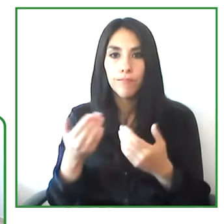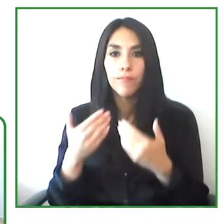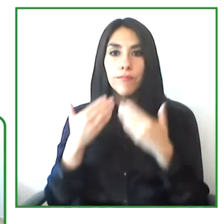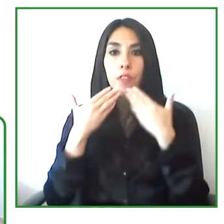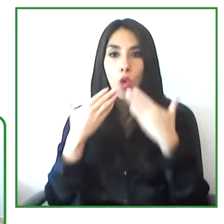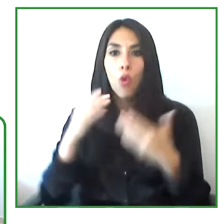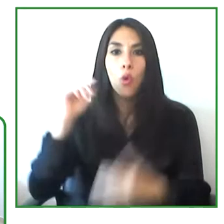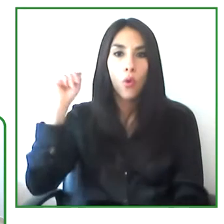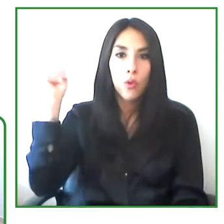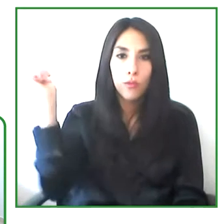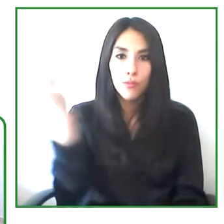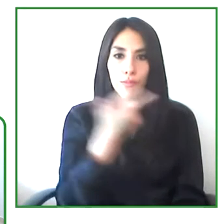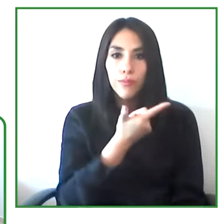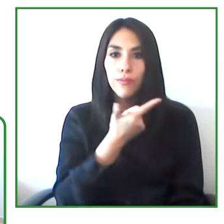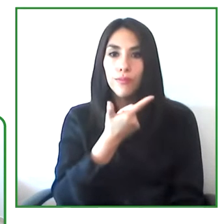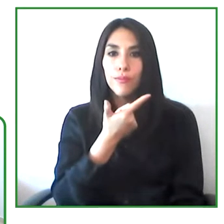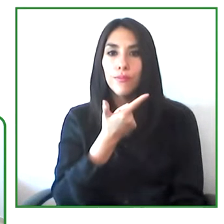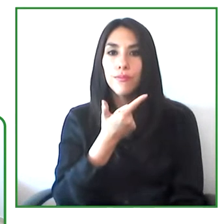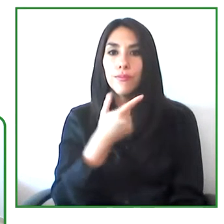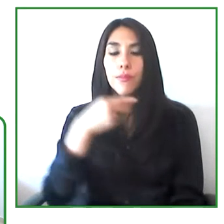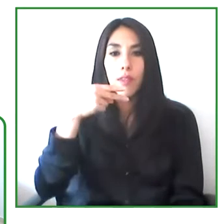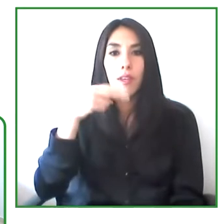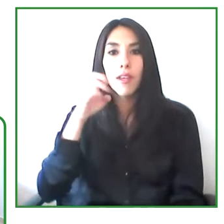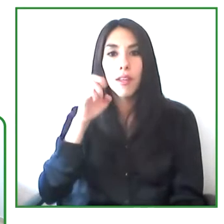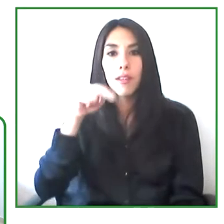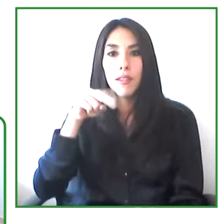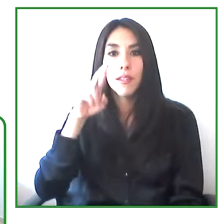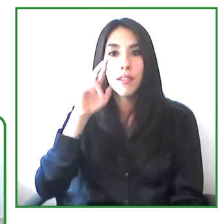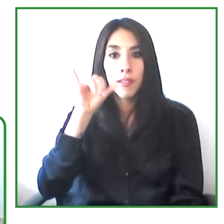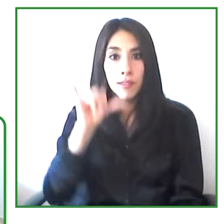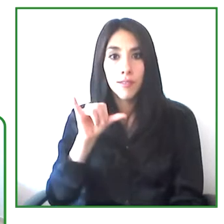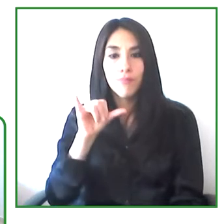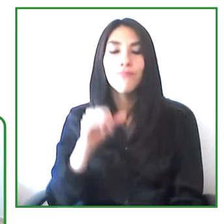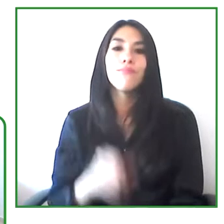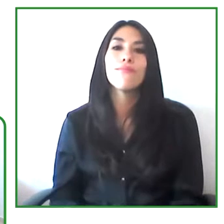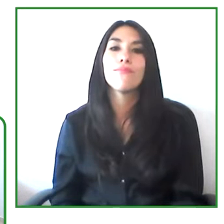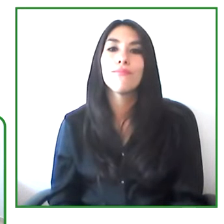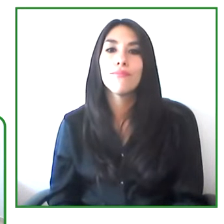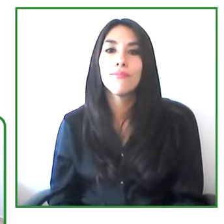It's nice to see you again. And we know that FENASCOL